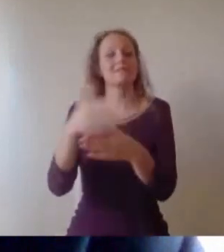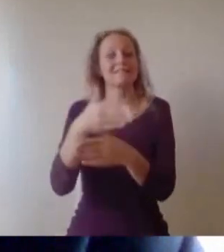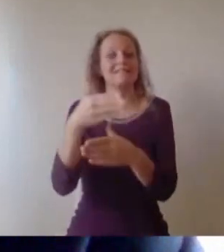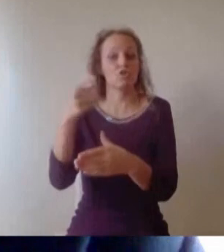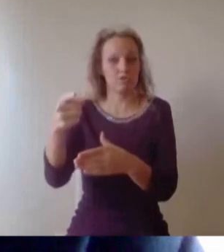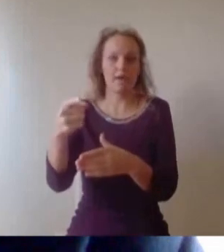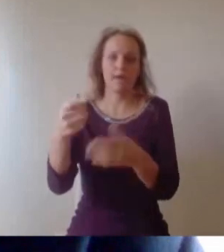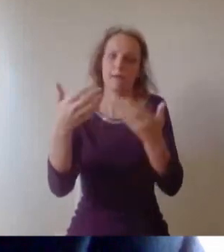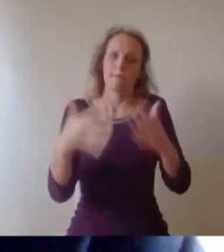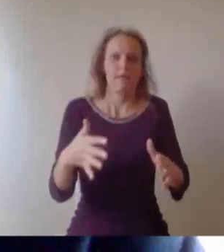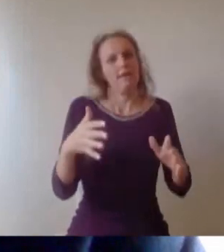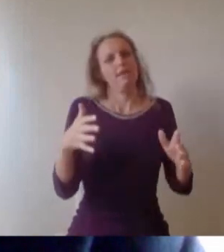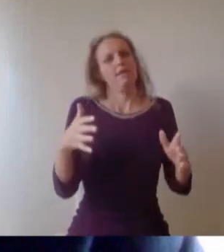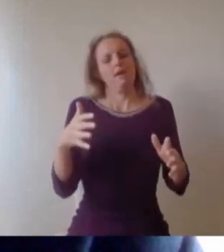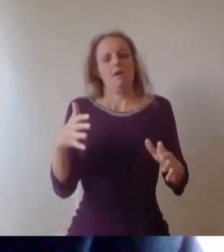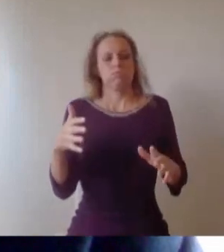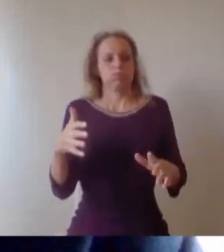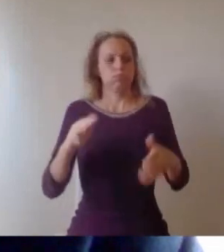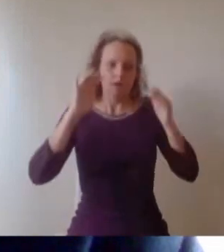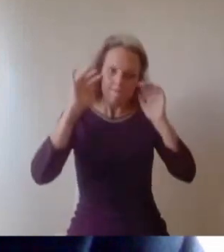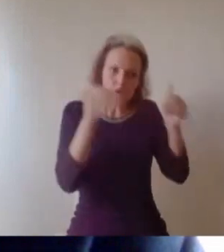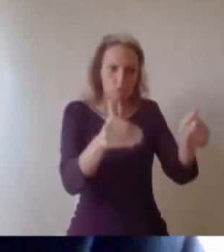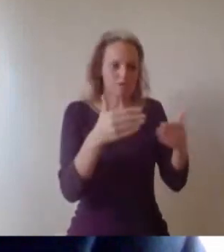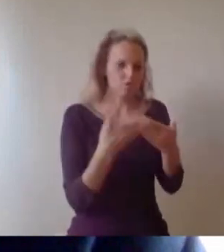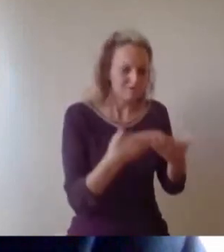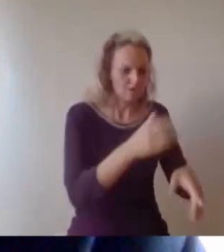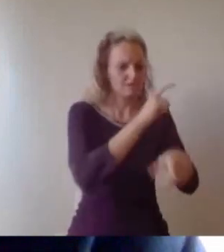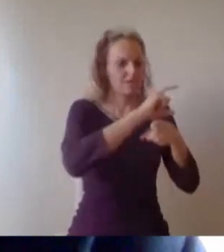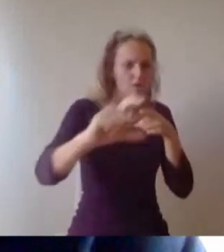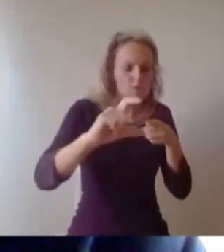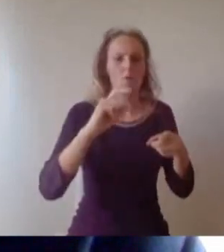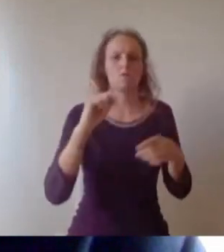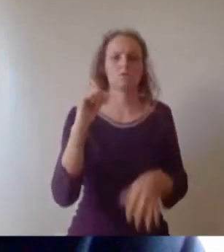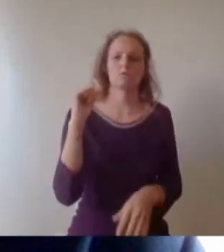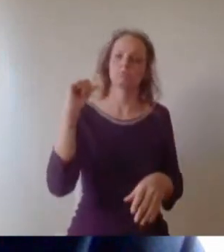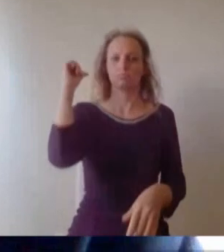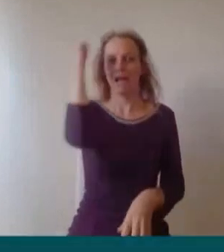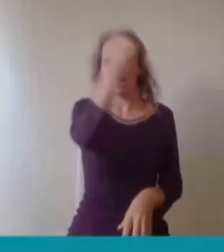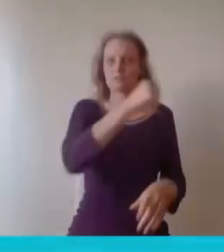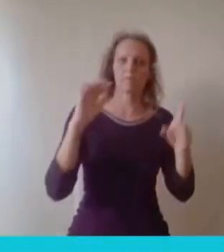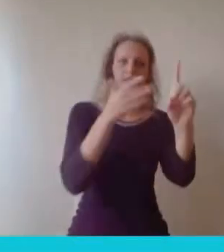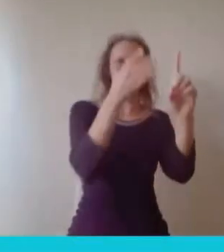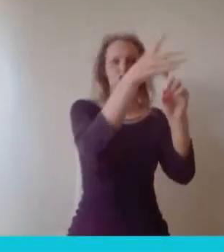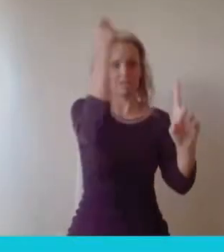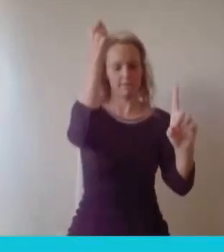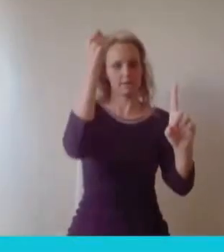friendship and relationships that you've made along the way. So I'm now going to hand over to Rushab who's going to give his personal take on